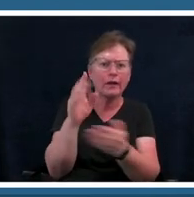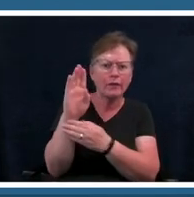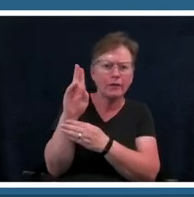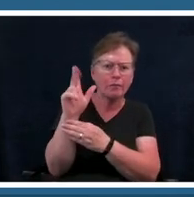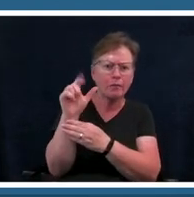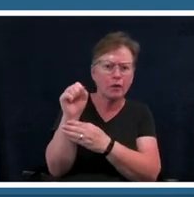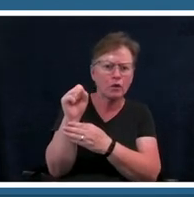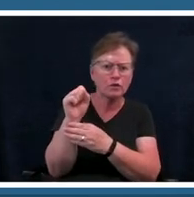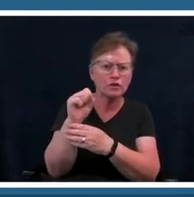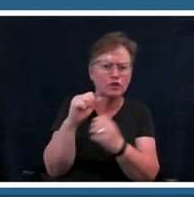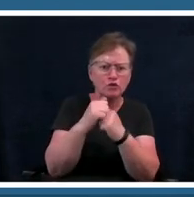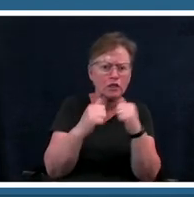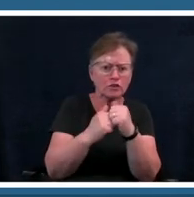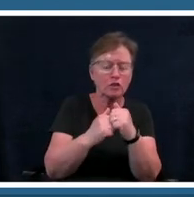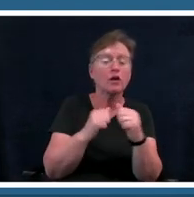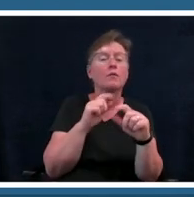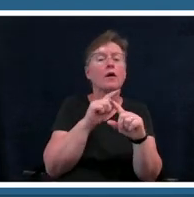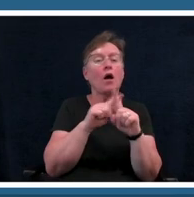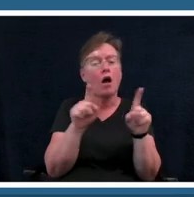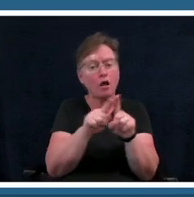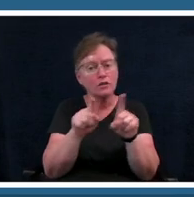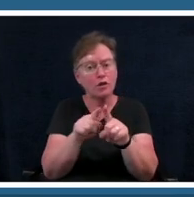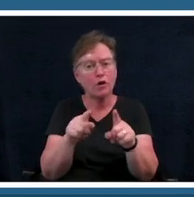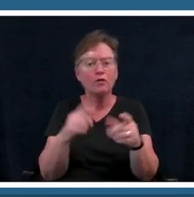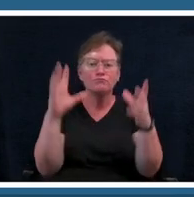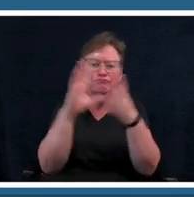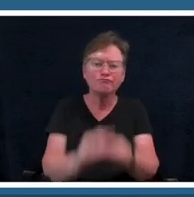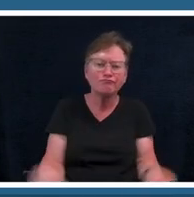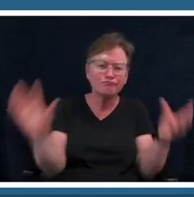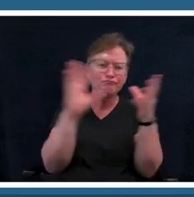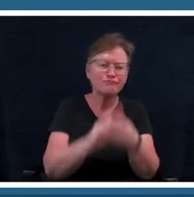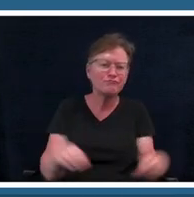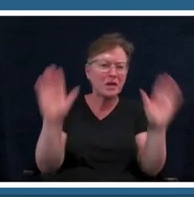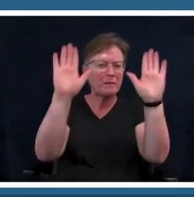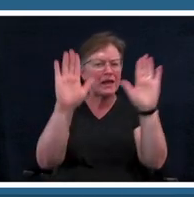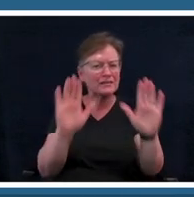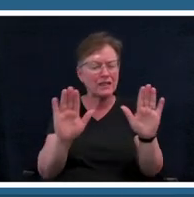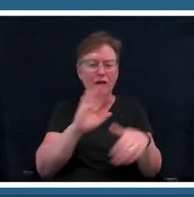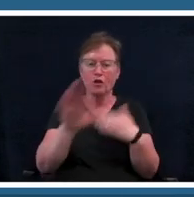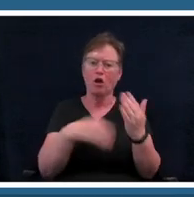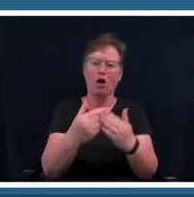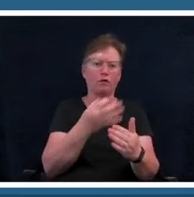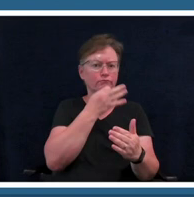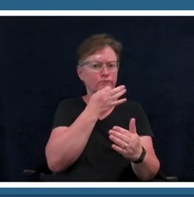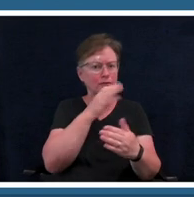also tell amazing stories all of them